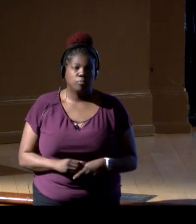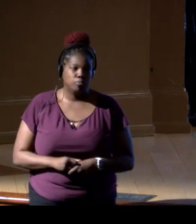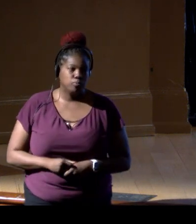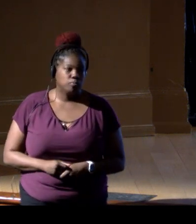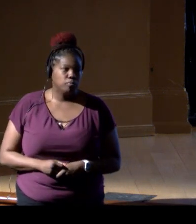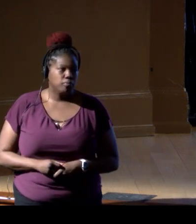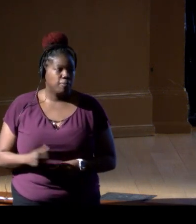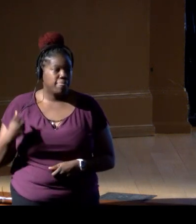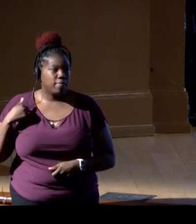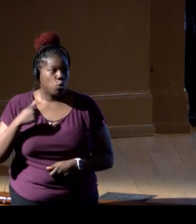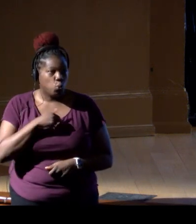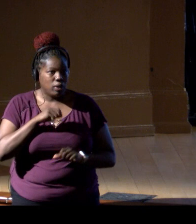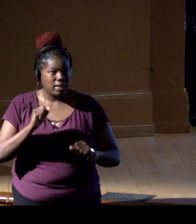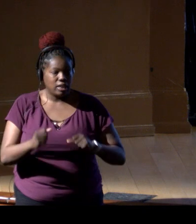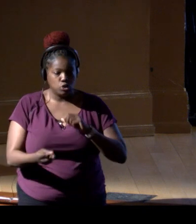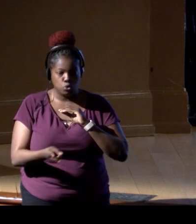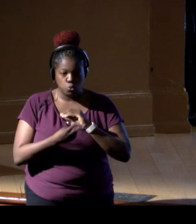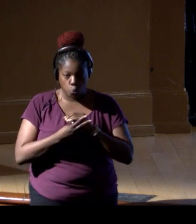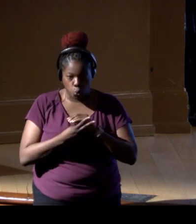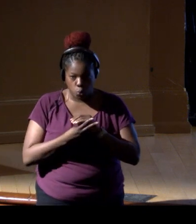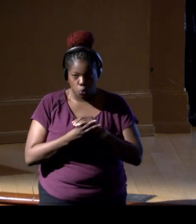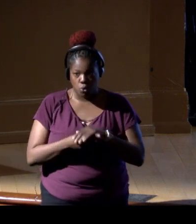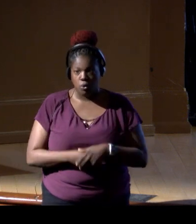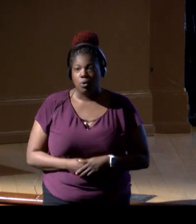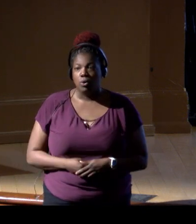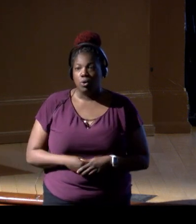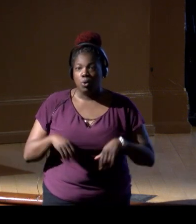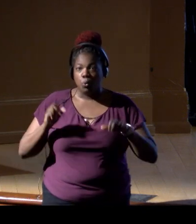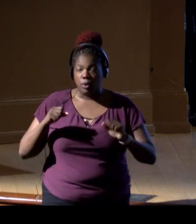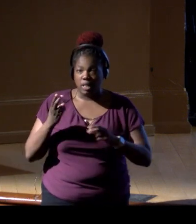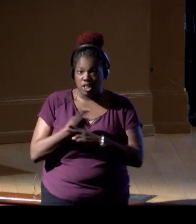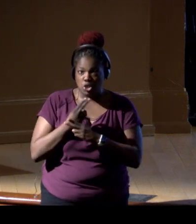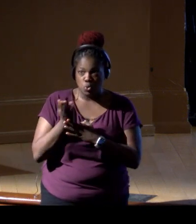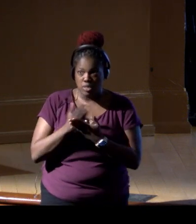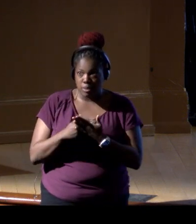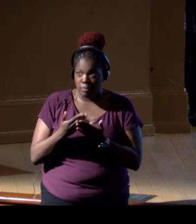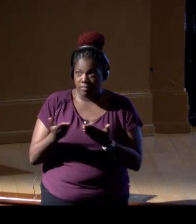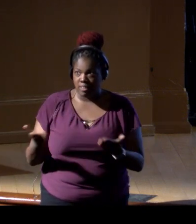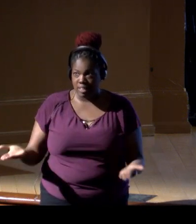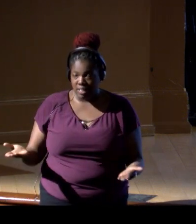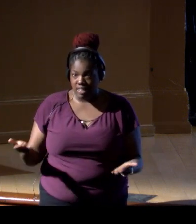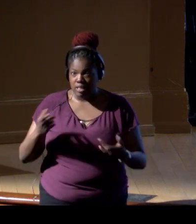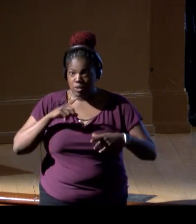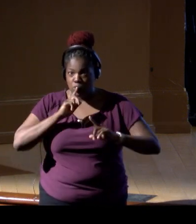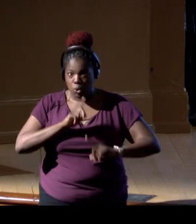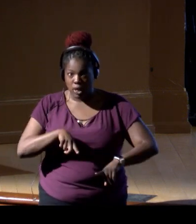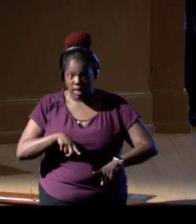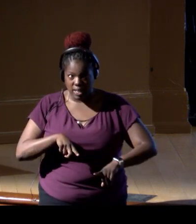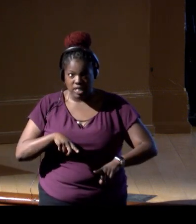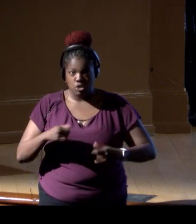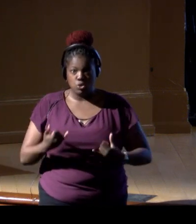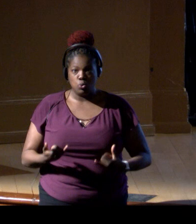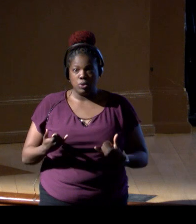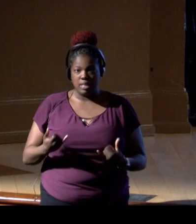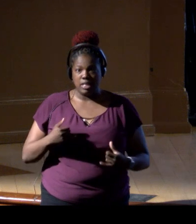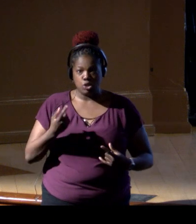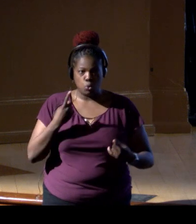so we can store them, and we can use some of it to answer today's questions about conservation,